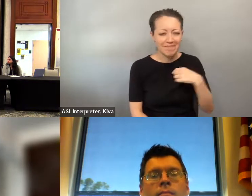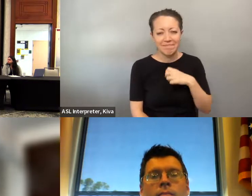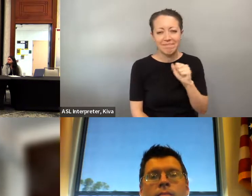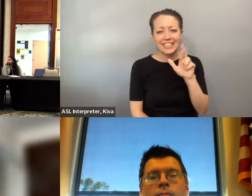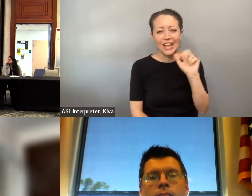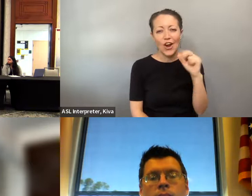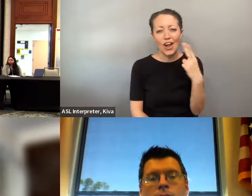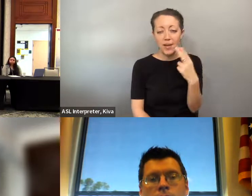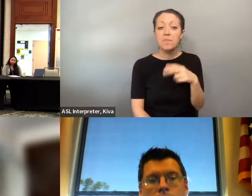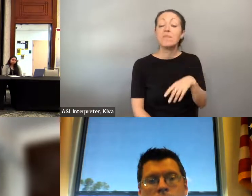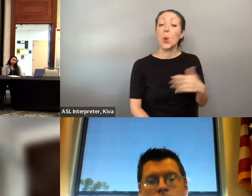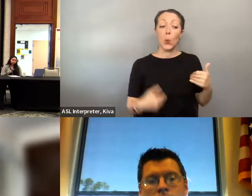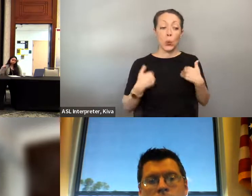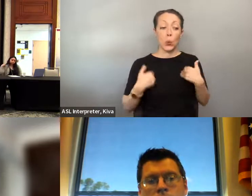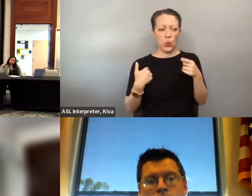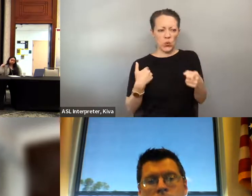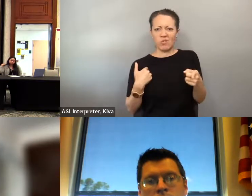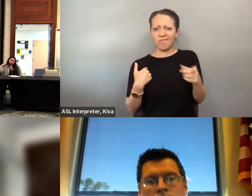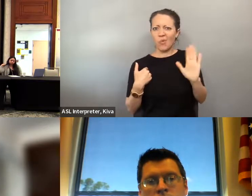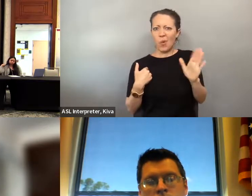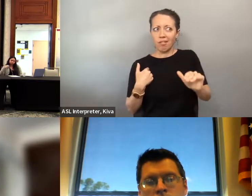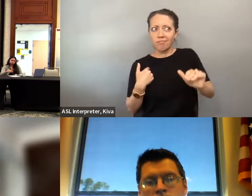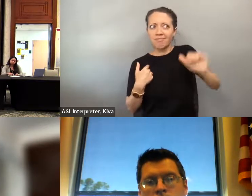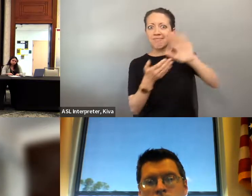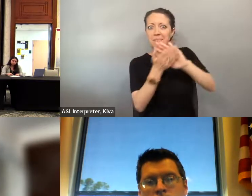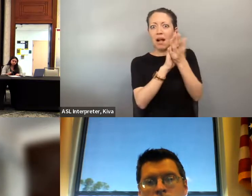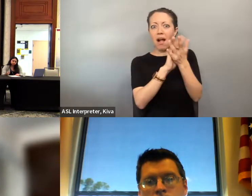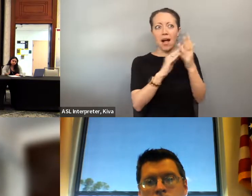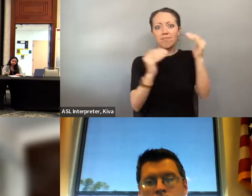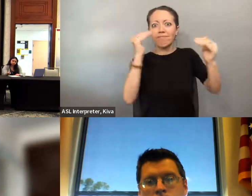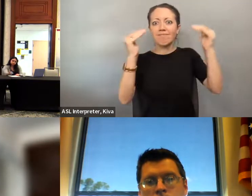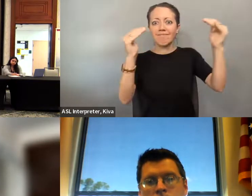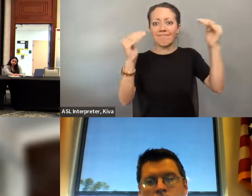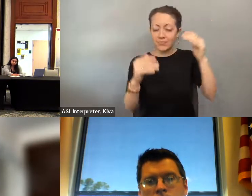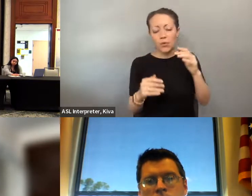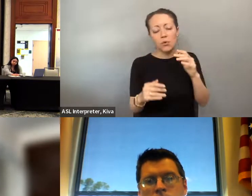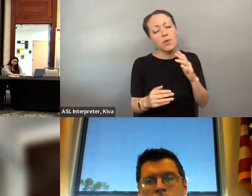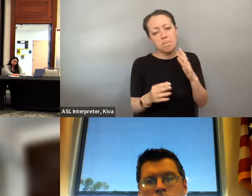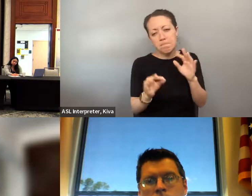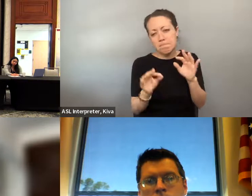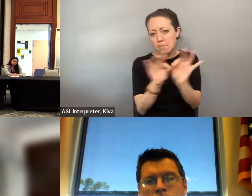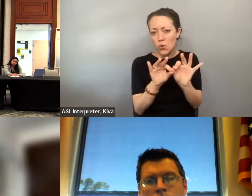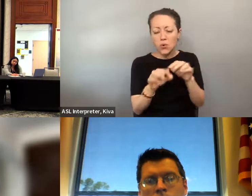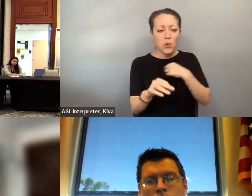Youth excited to make them. Feel like their voice matters. And then, after that I'm hoping that each of us can go around and just say a few words of what we're hopeful for the future of civic engagement, thanks Mattie, this is Sarah, Yeah, so you are our future. » Thanks. This is Sarah. Yeah, so youth are our future